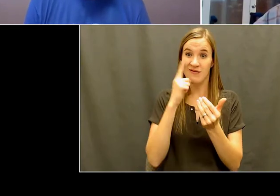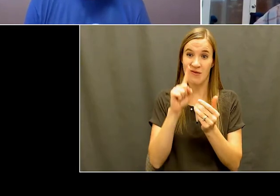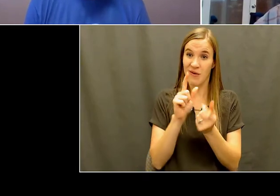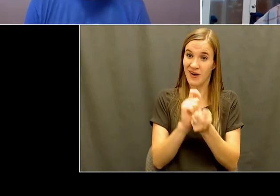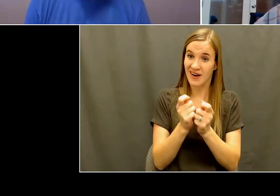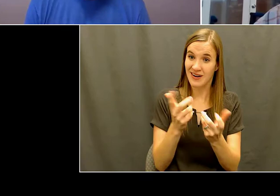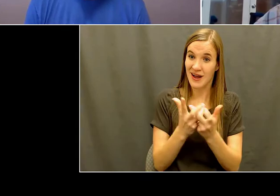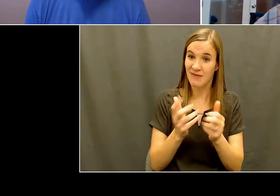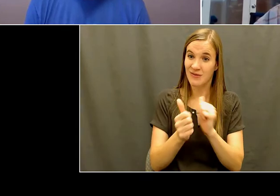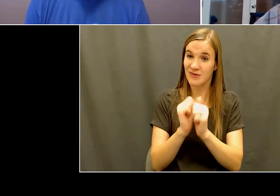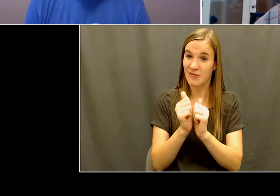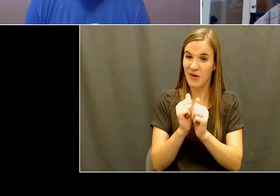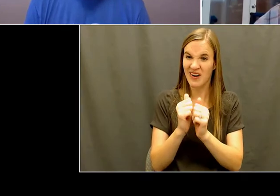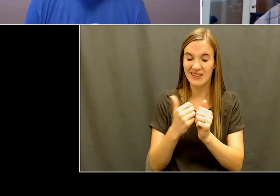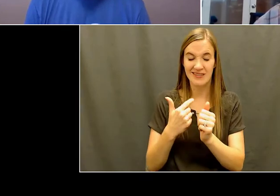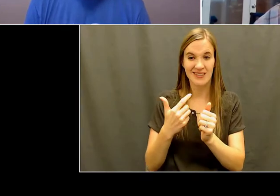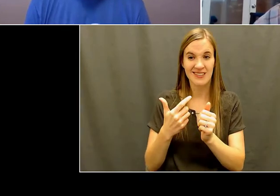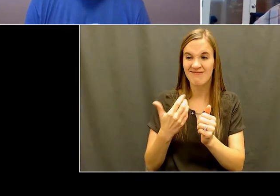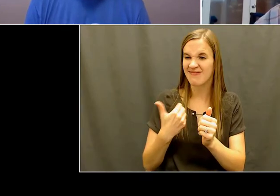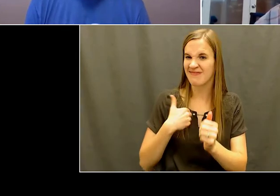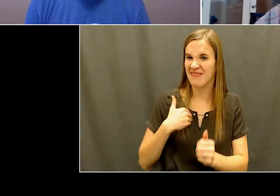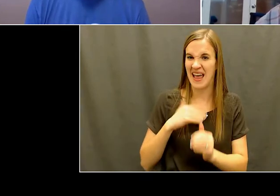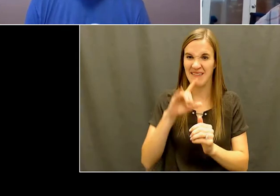one, and we were using the uh, we were using, were able to